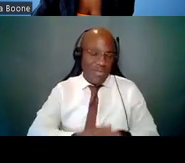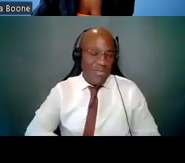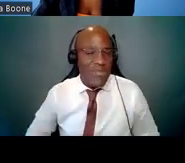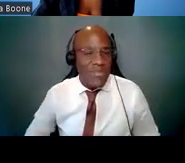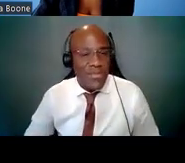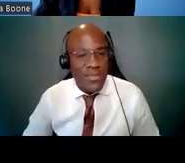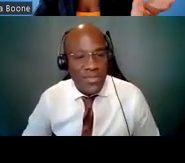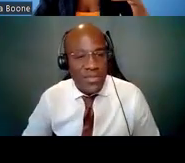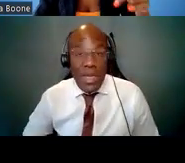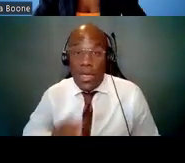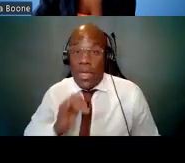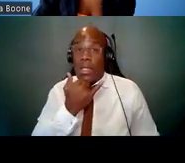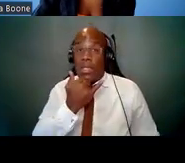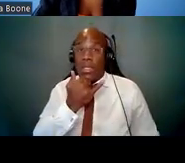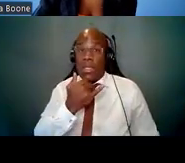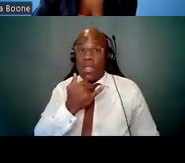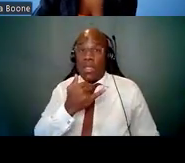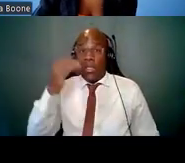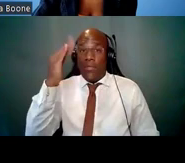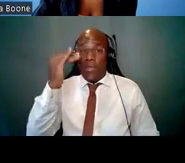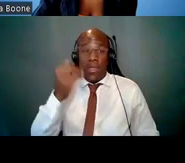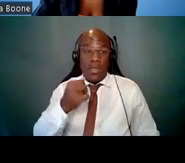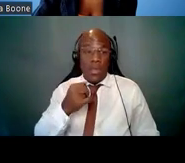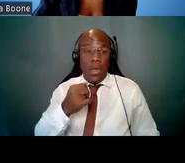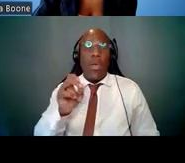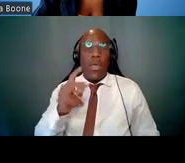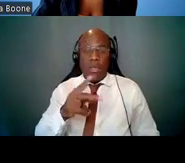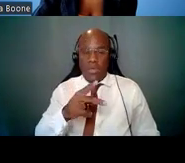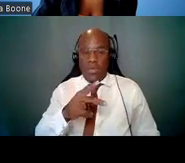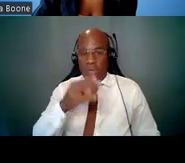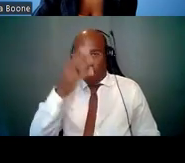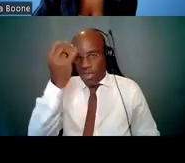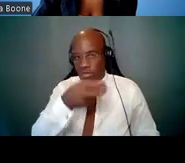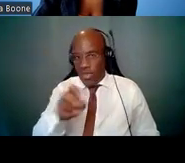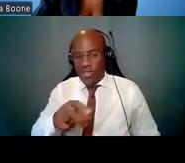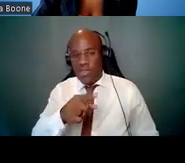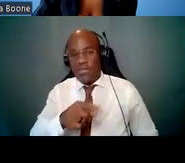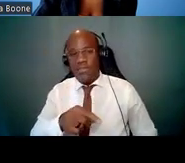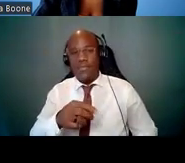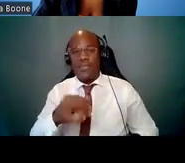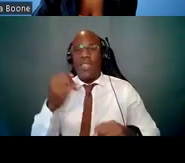I forgot to transition -- here we go, FAQs. One last tip -- there we go. Now we're all caught up.